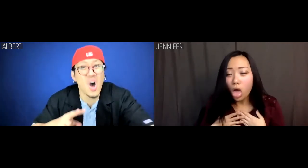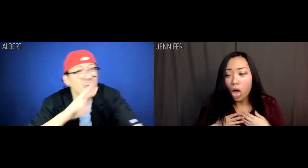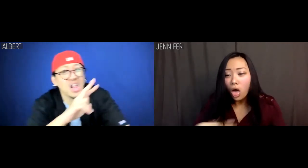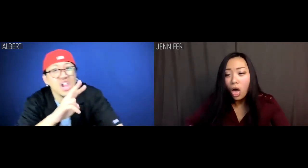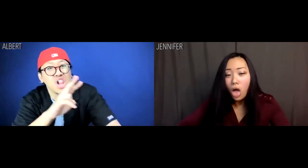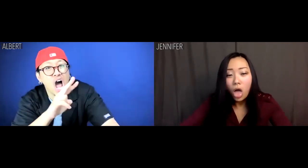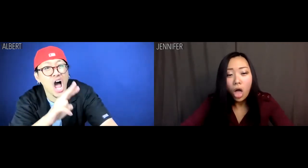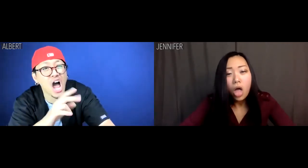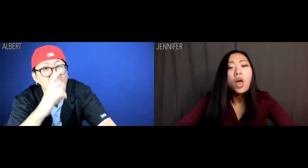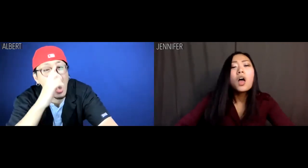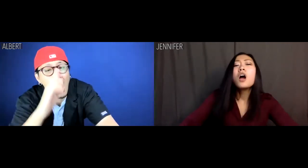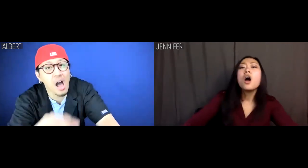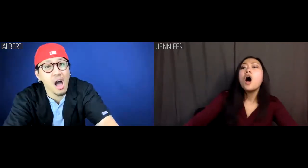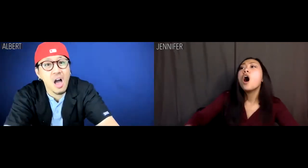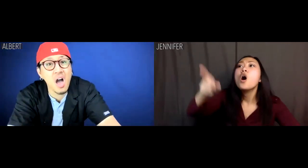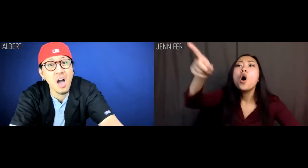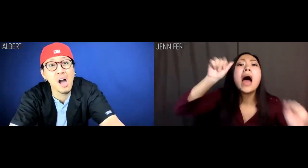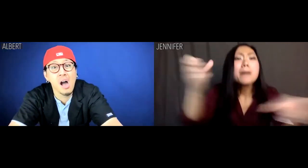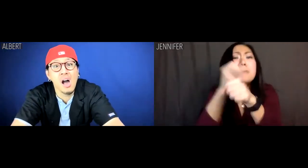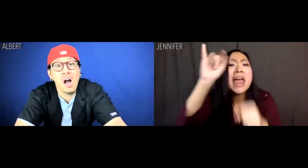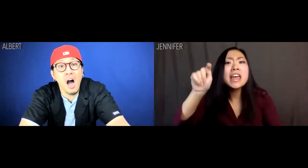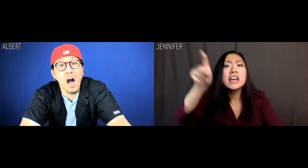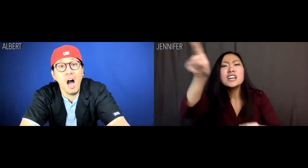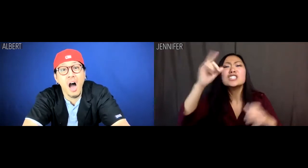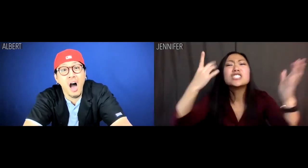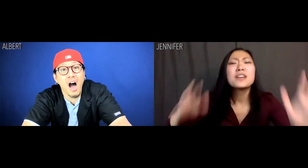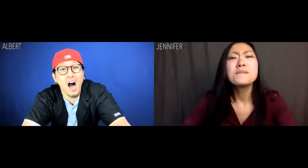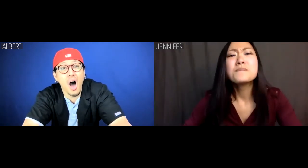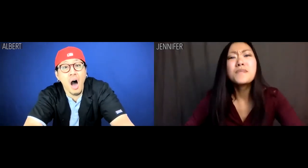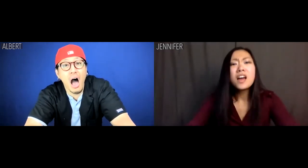Albert: Look up there! Jennifer: We can make it! Just --